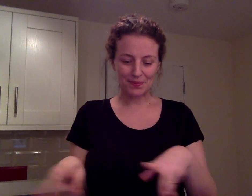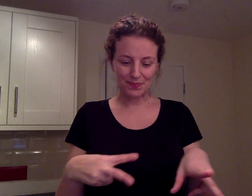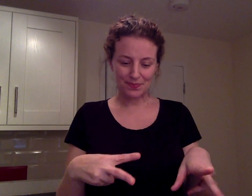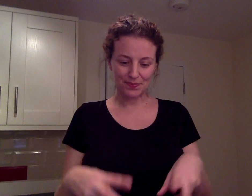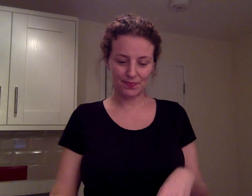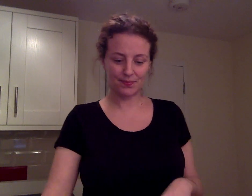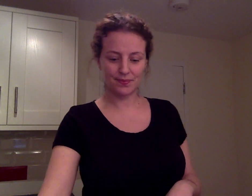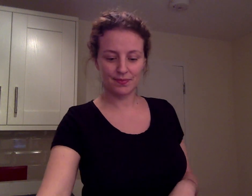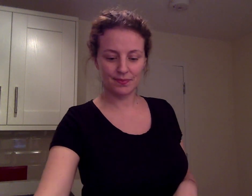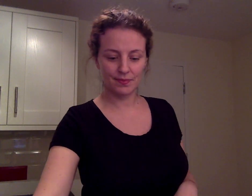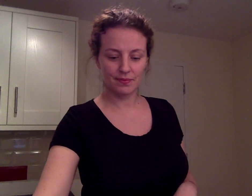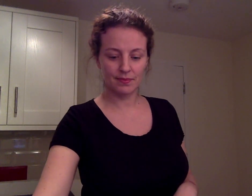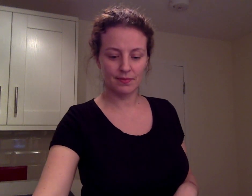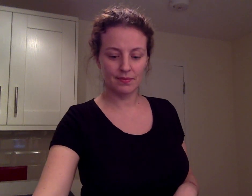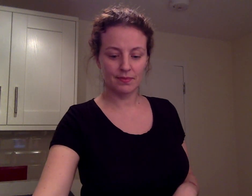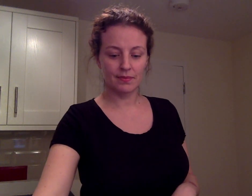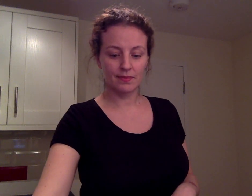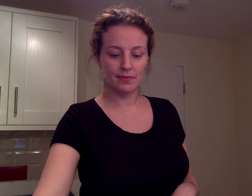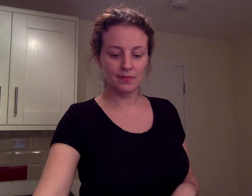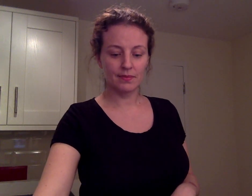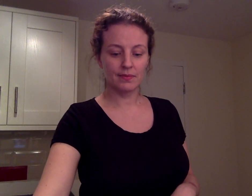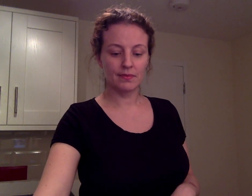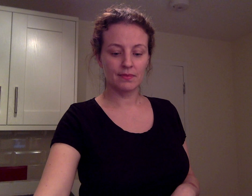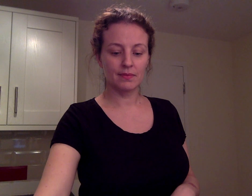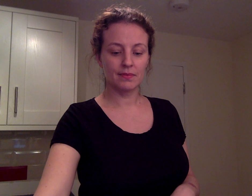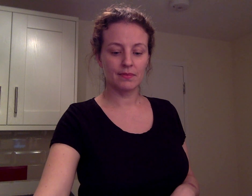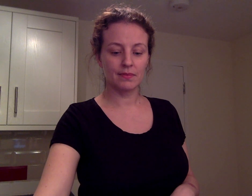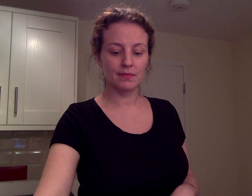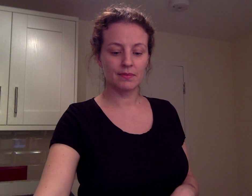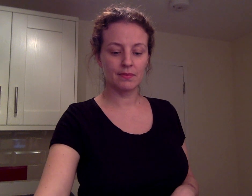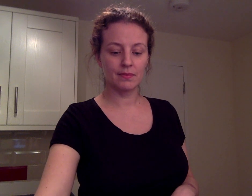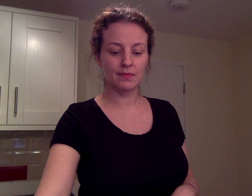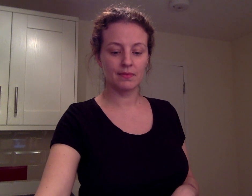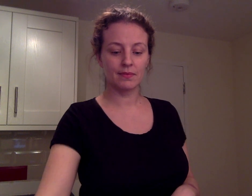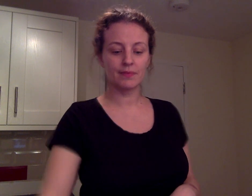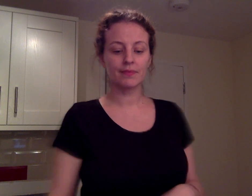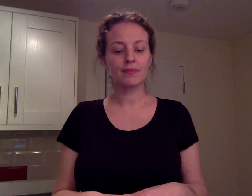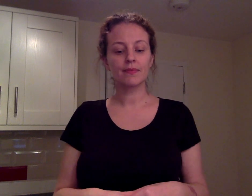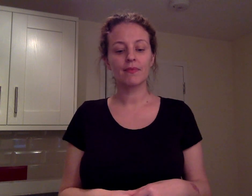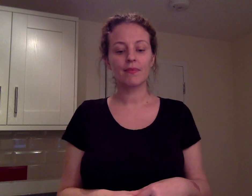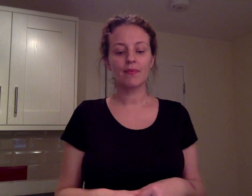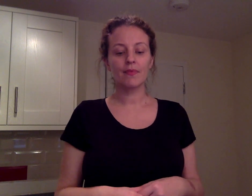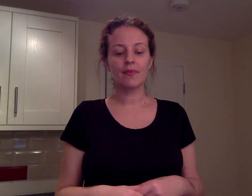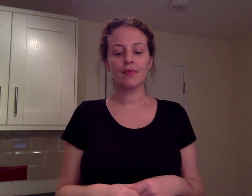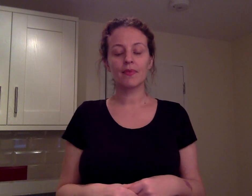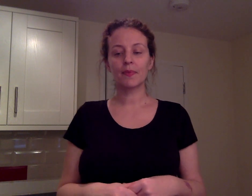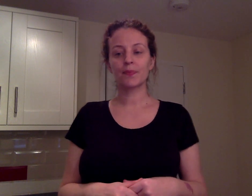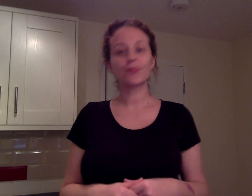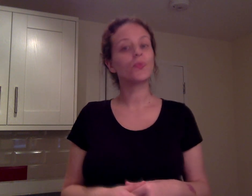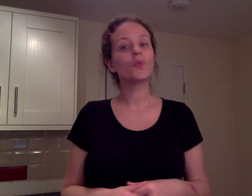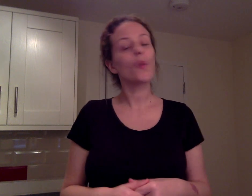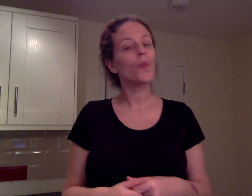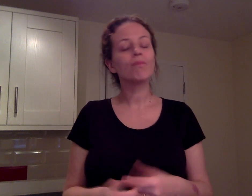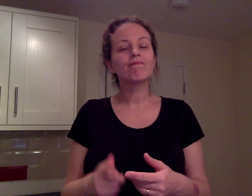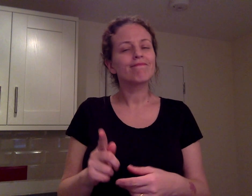What does it include?